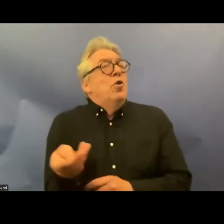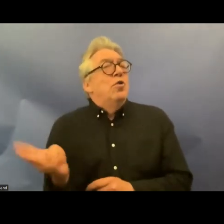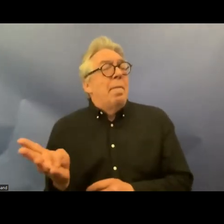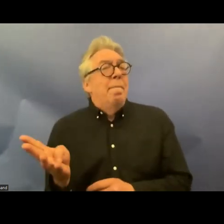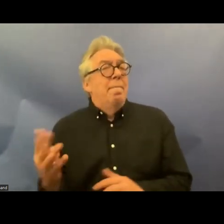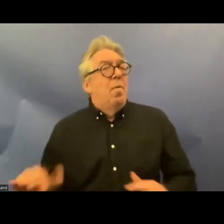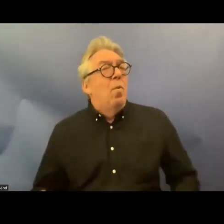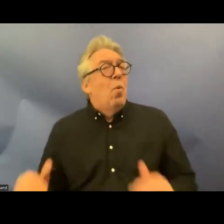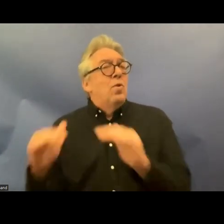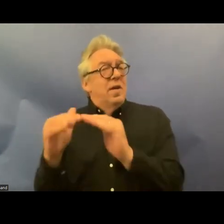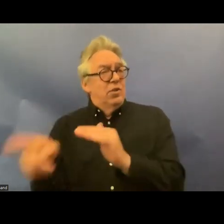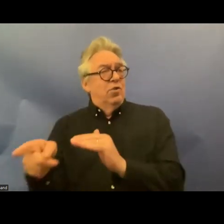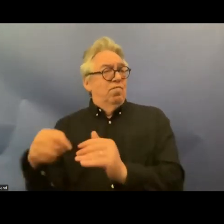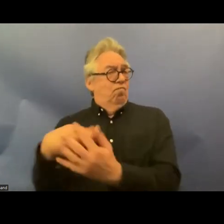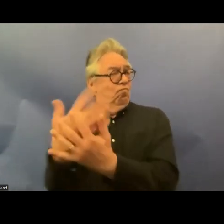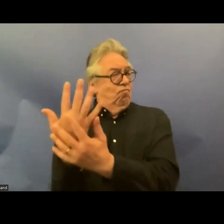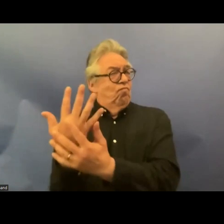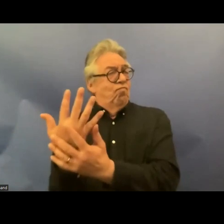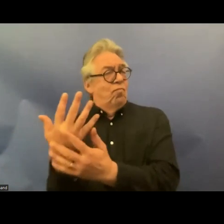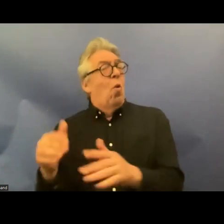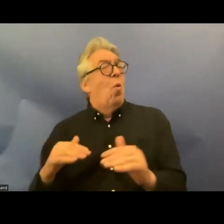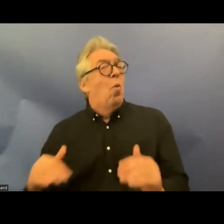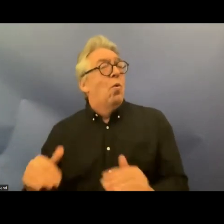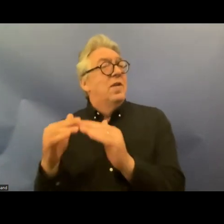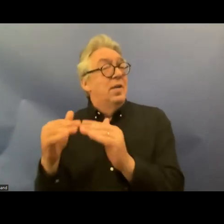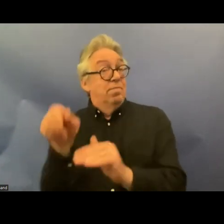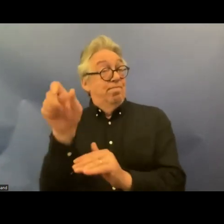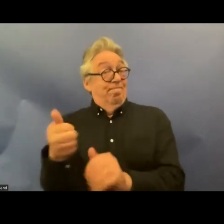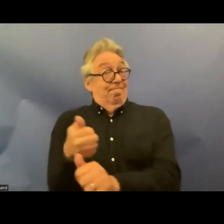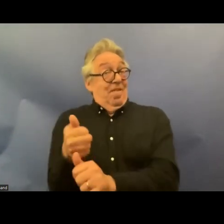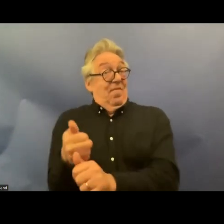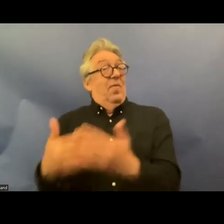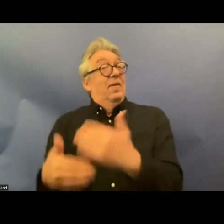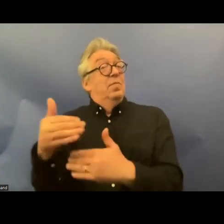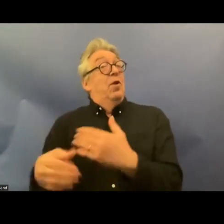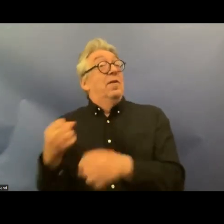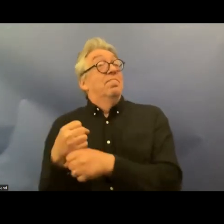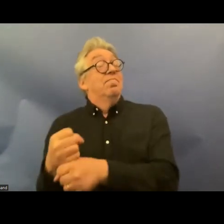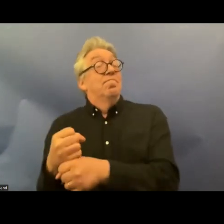disabilities in the Nordic countries so we're starting with Norway because